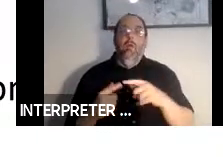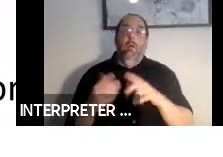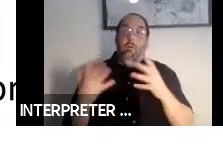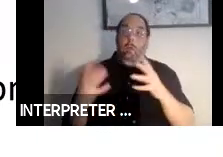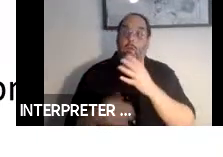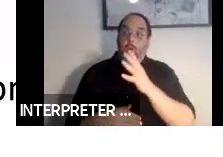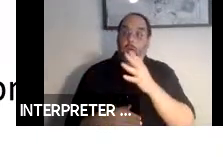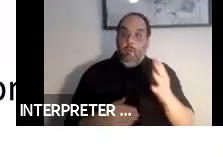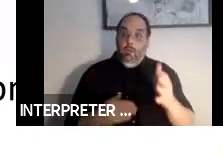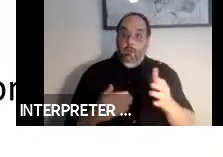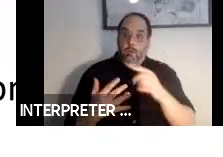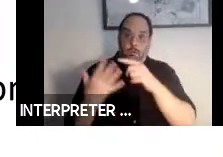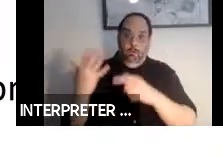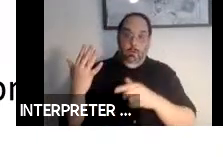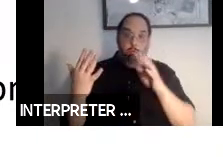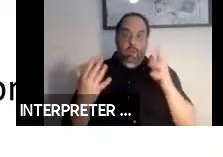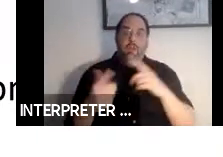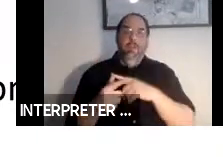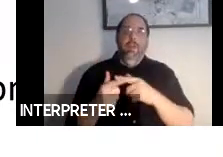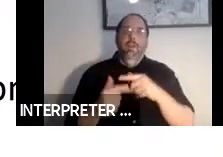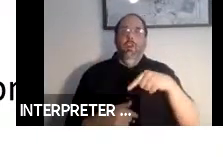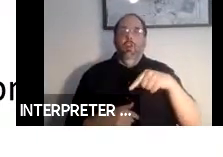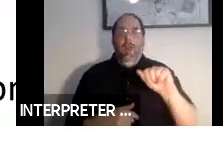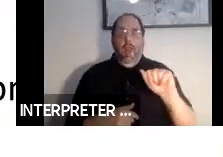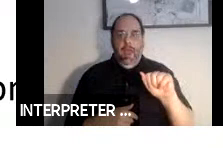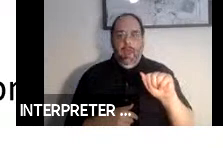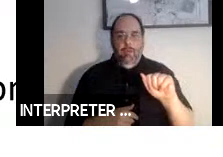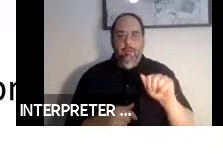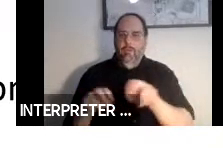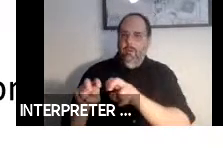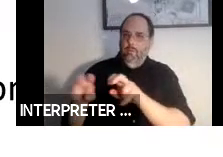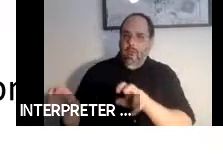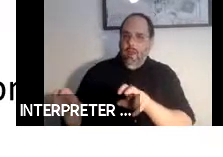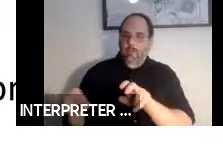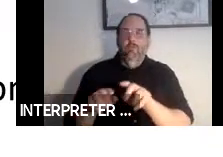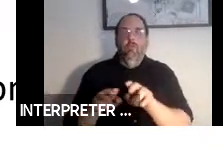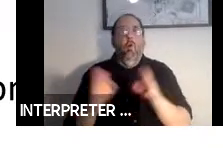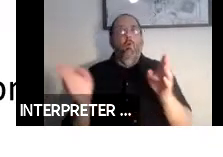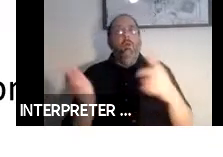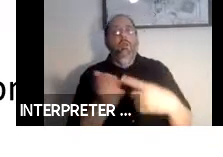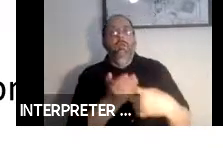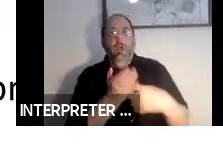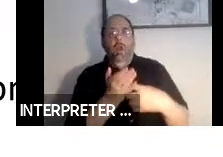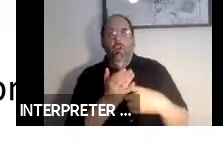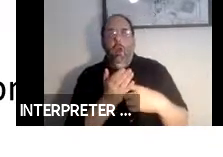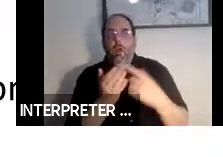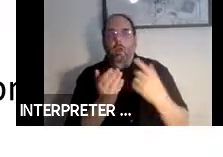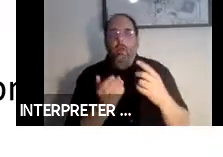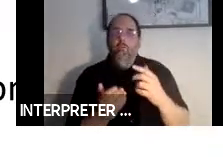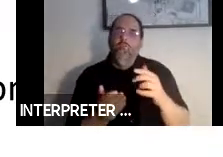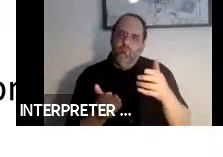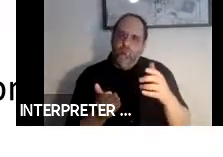we will move to Q&A for the panelists and to open discussion giving attendees an opportunity